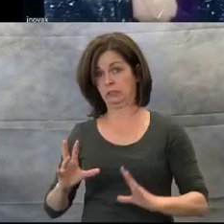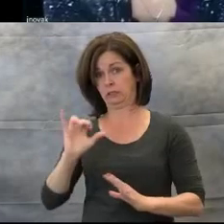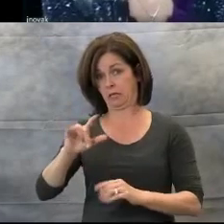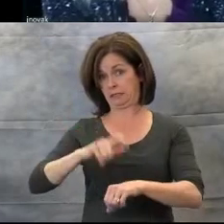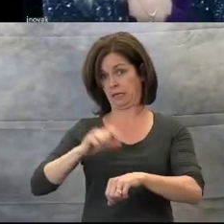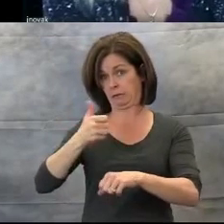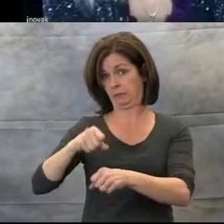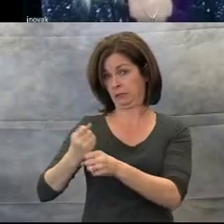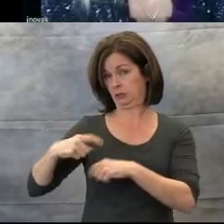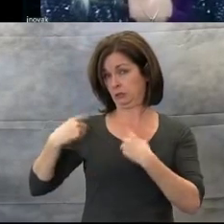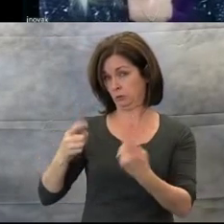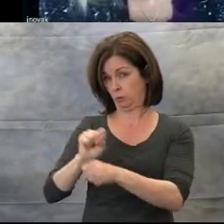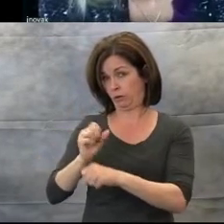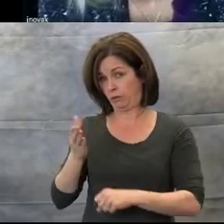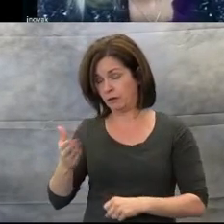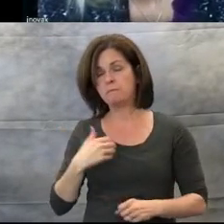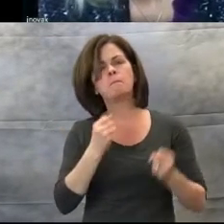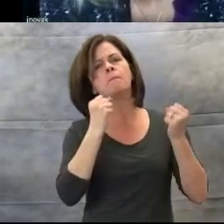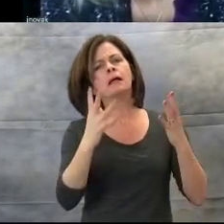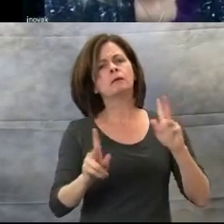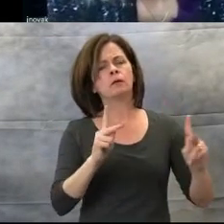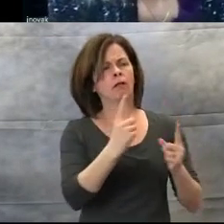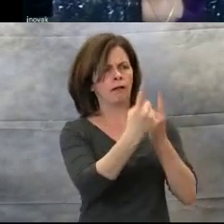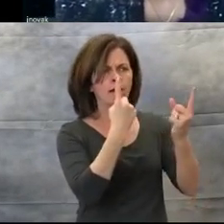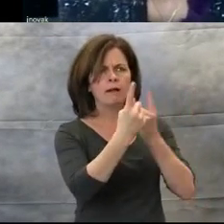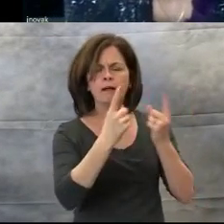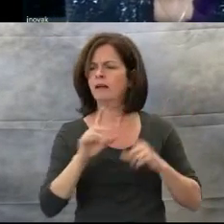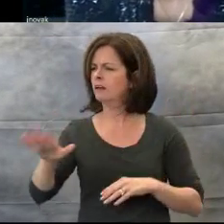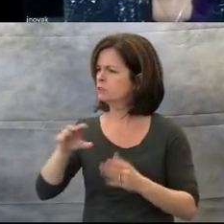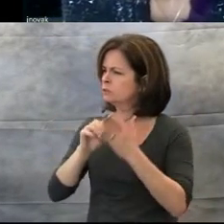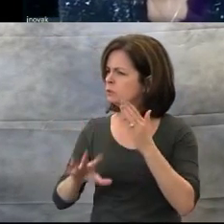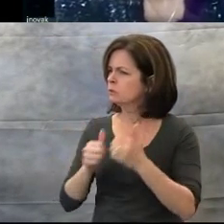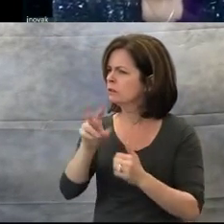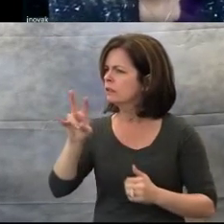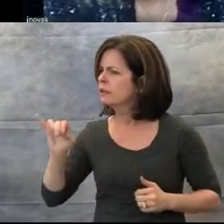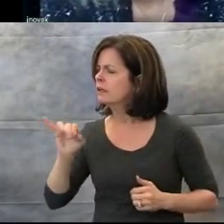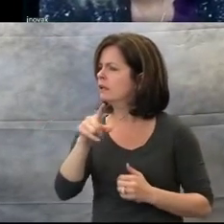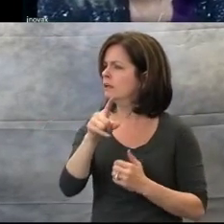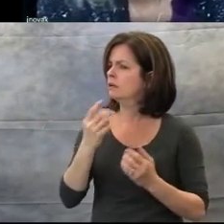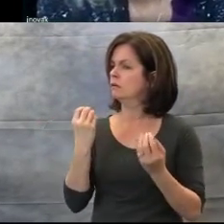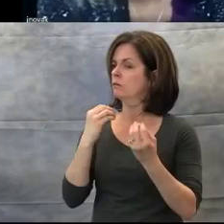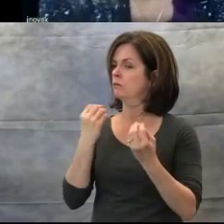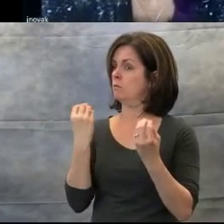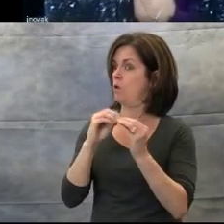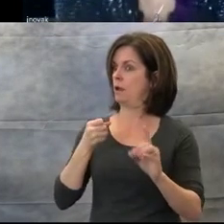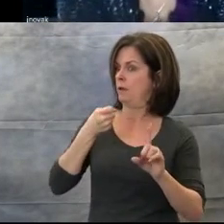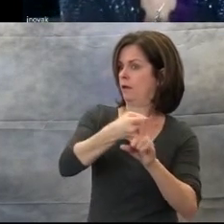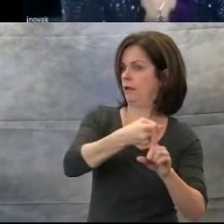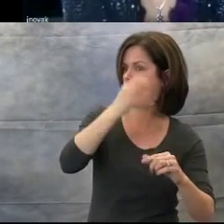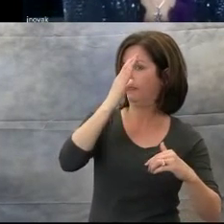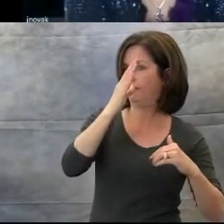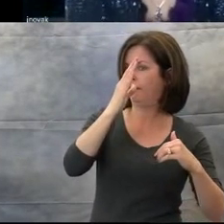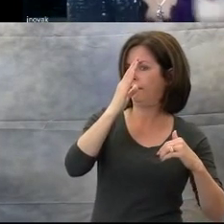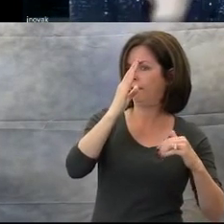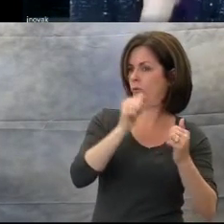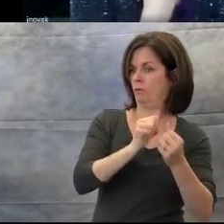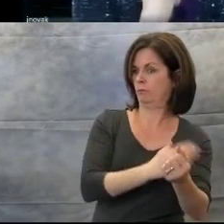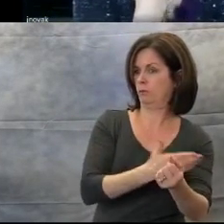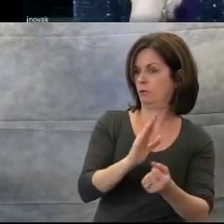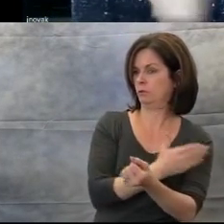"Are students with visual impairments more impacted by music than the sighted population?" In other words are the students at the School